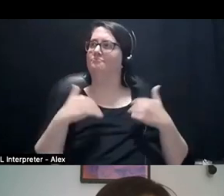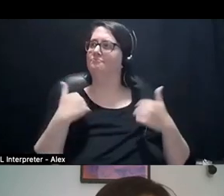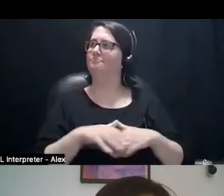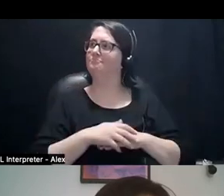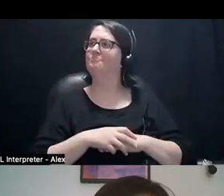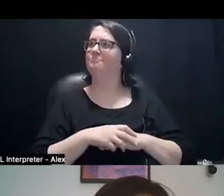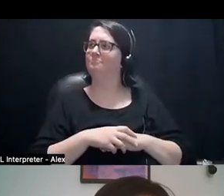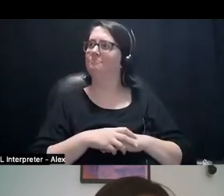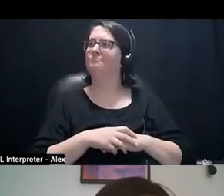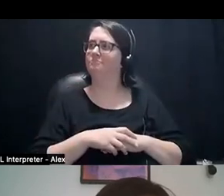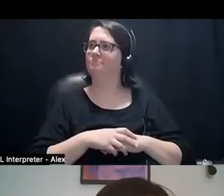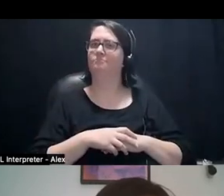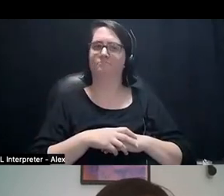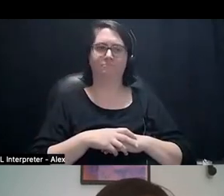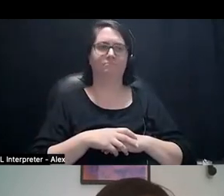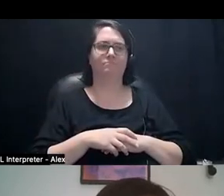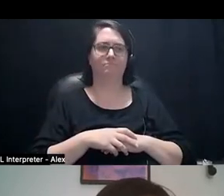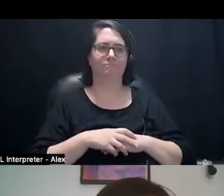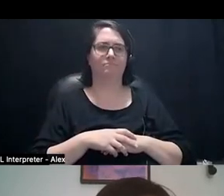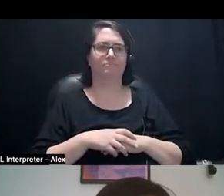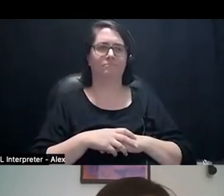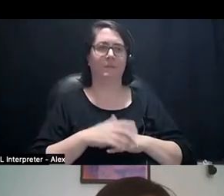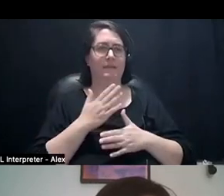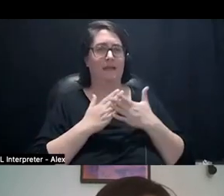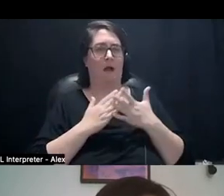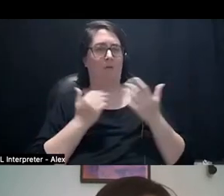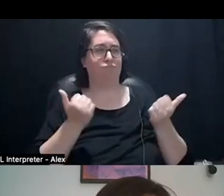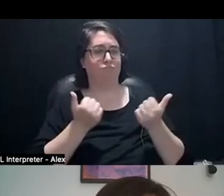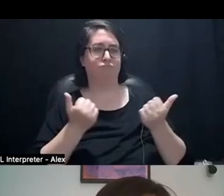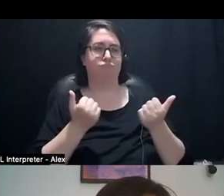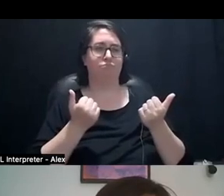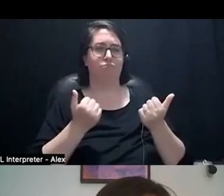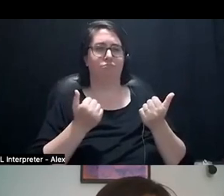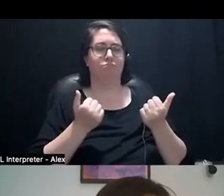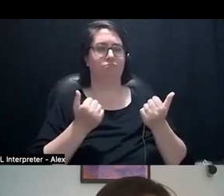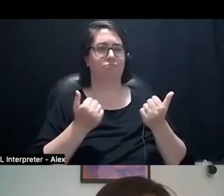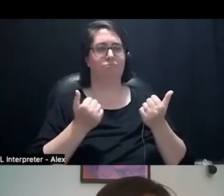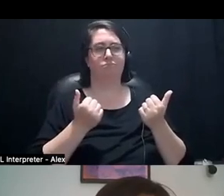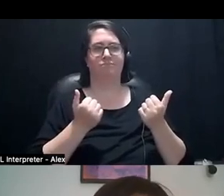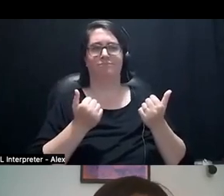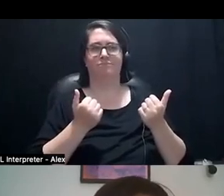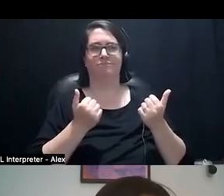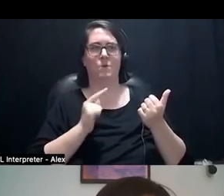Coraline style, like, extravagant places. Regardless of what they're actually made out of,